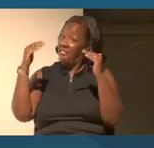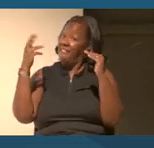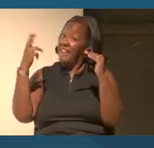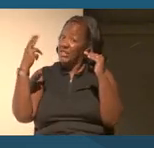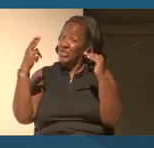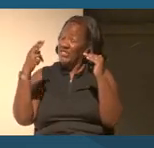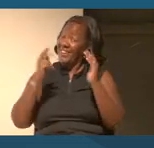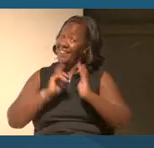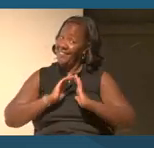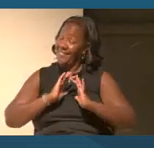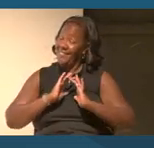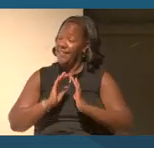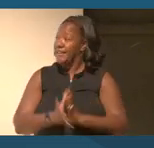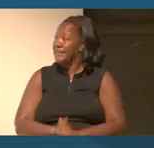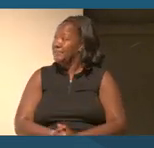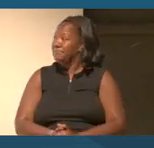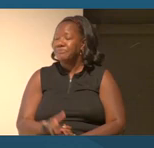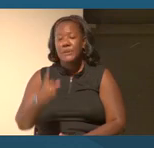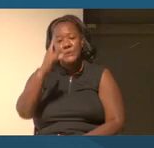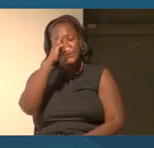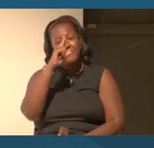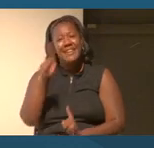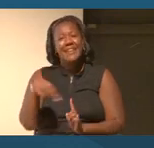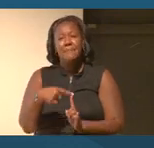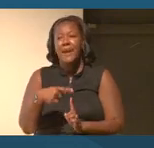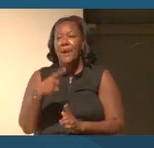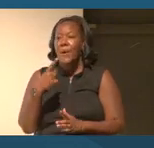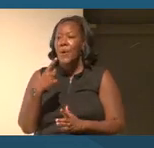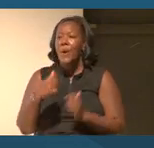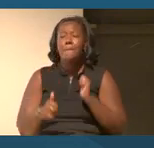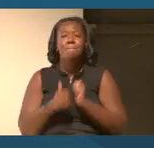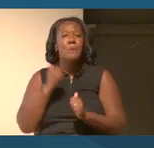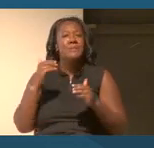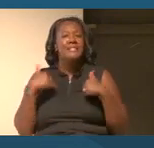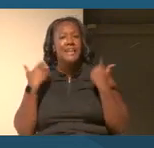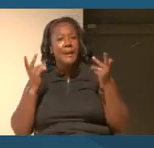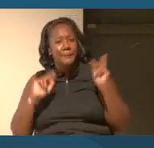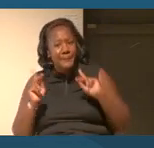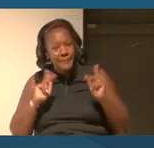But, you know, I'm thinking about what most young people and what most people, even adults,